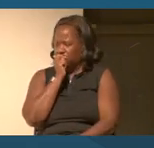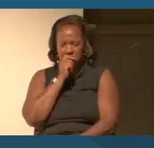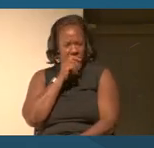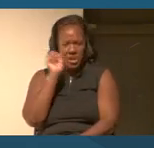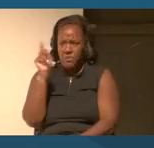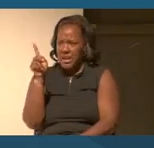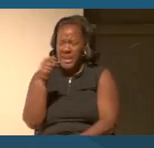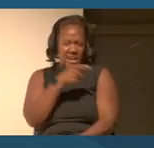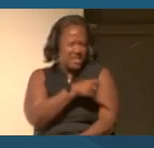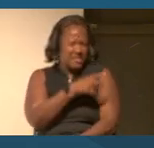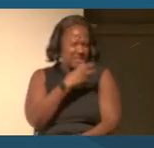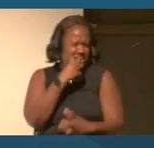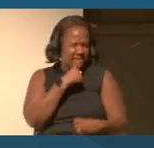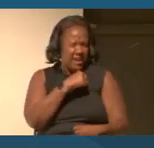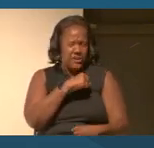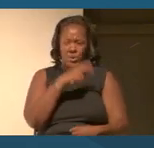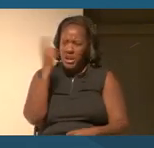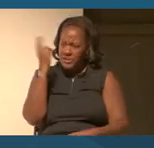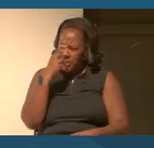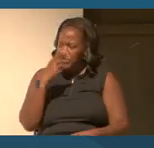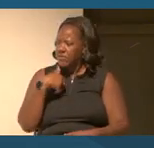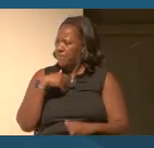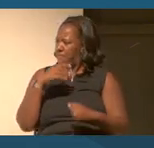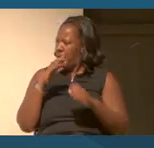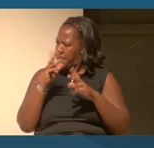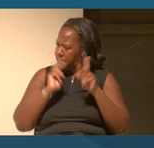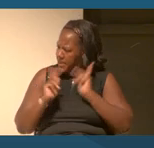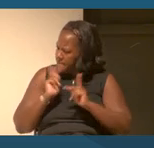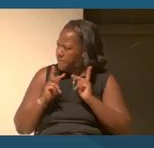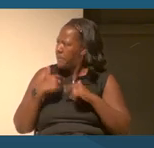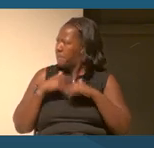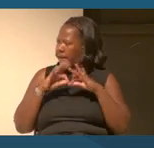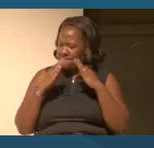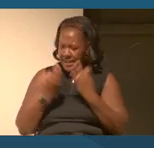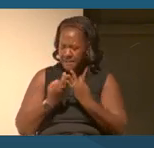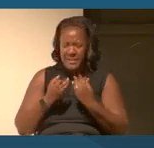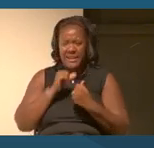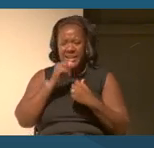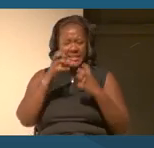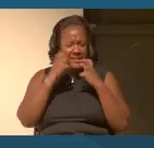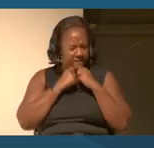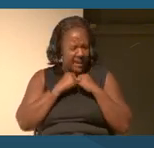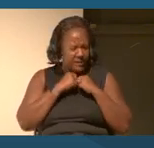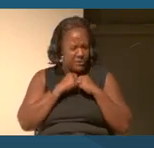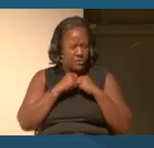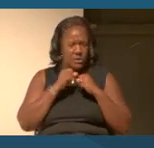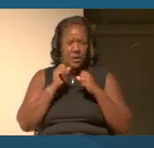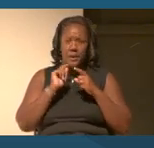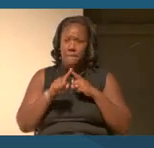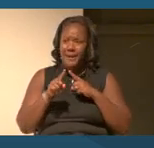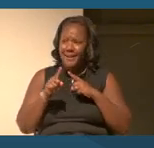The history of my people, of my family is how you see it is not valued, but that's them.